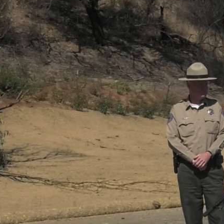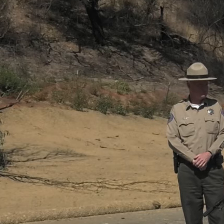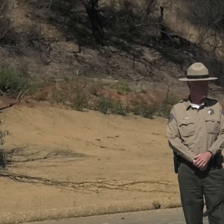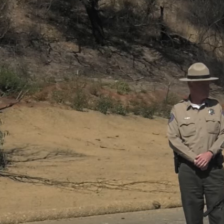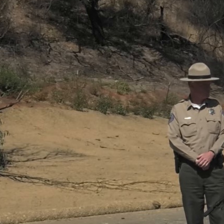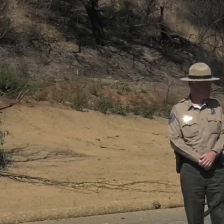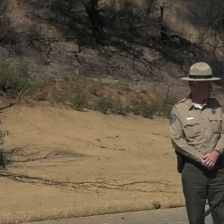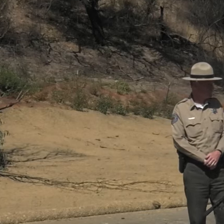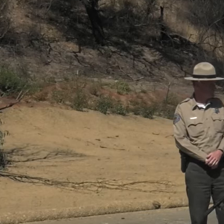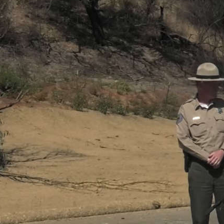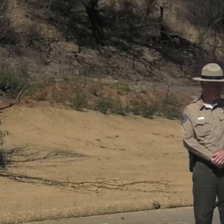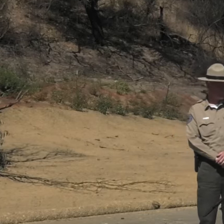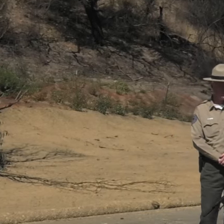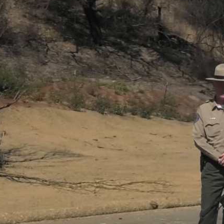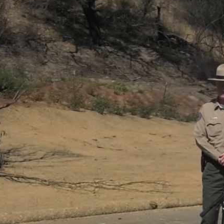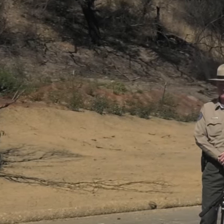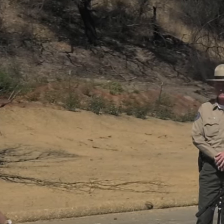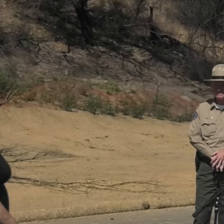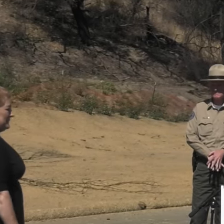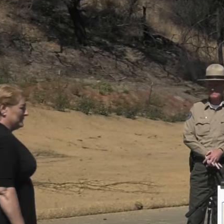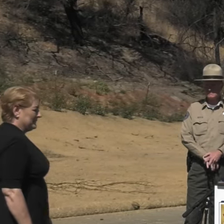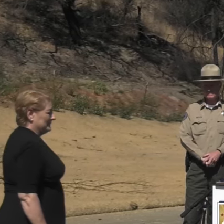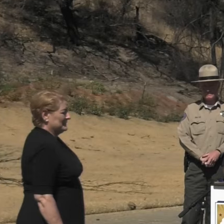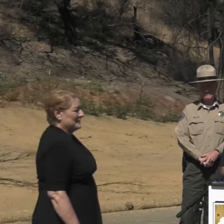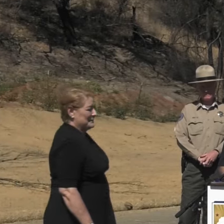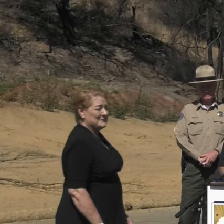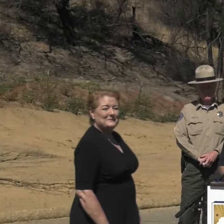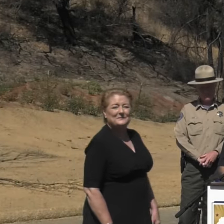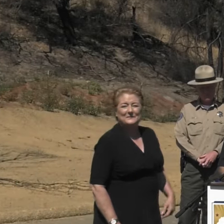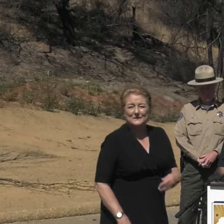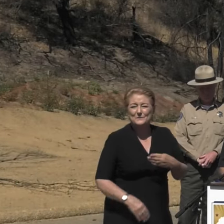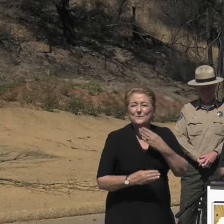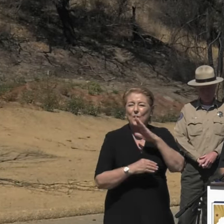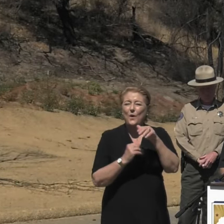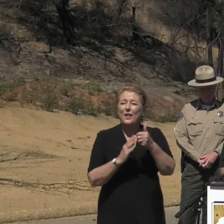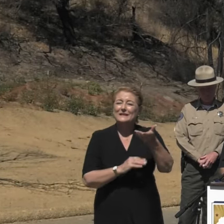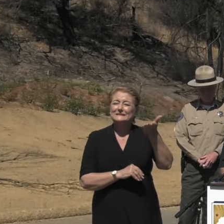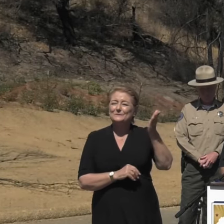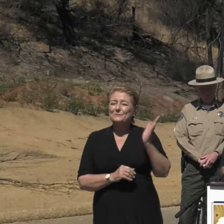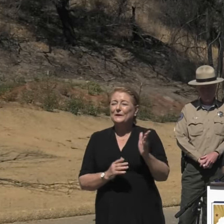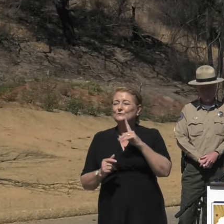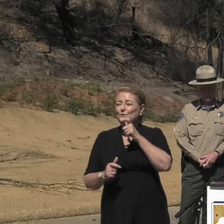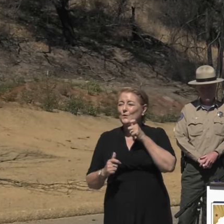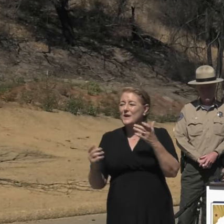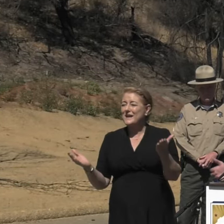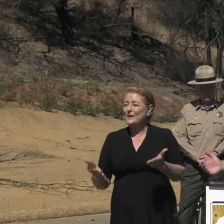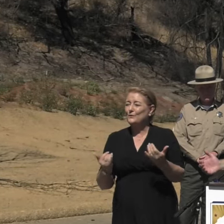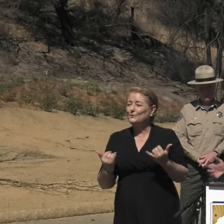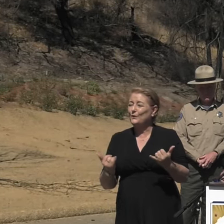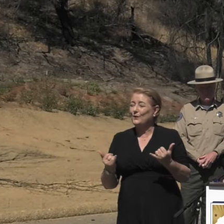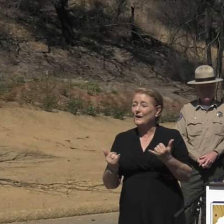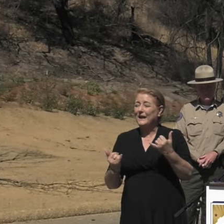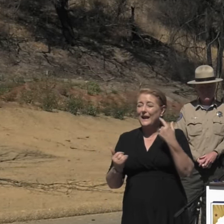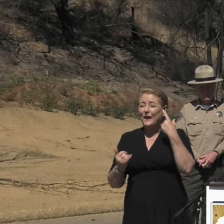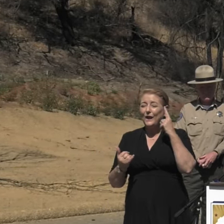Thank you very much for being here. All of the speakers who will be speaking today will be available for one-on-ones afterwards. I would ask if you could, keep the